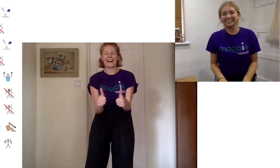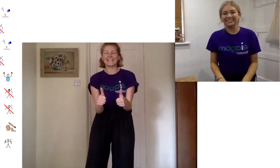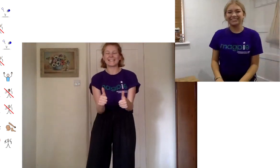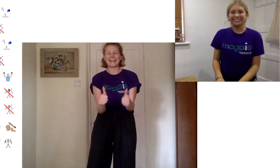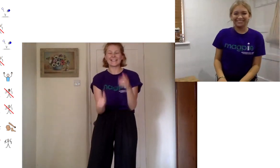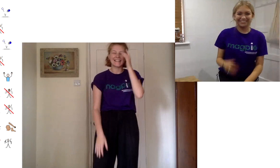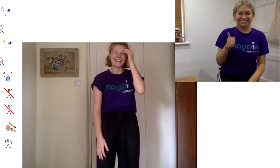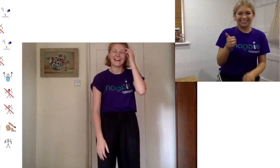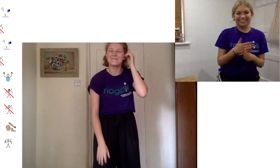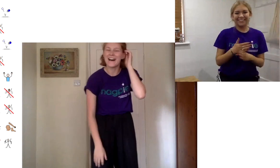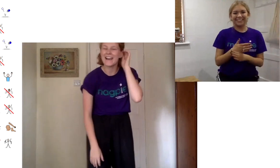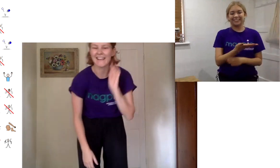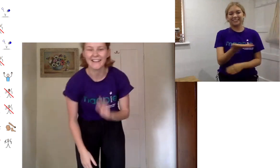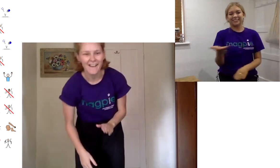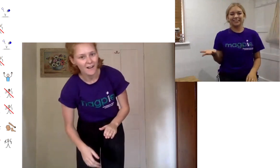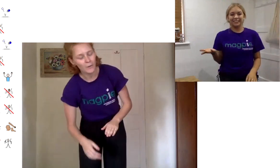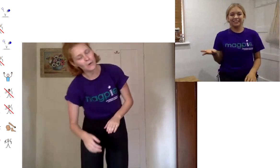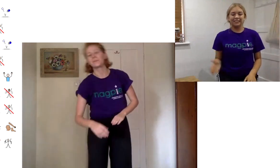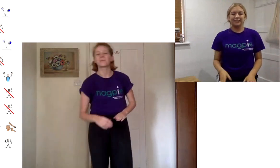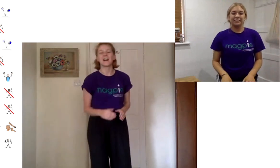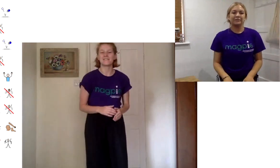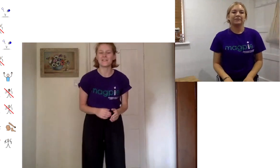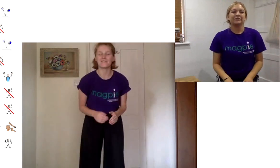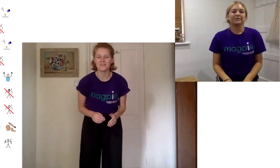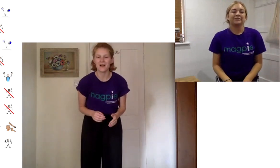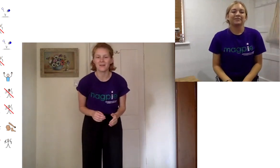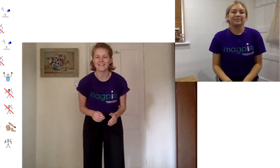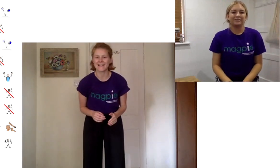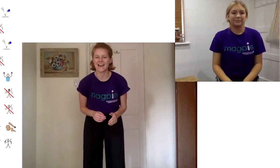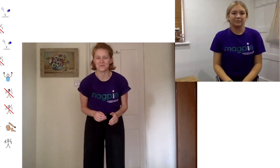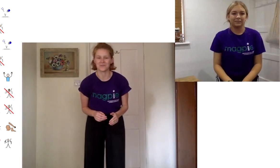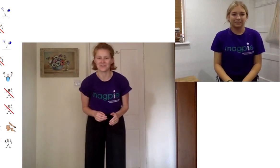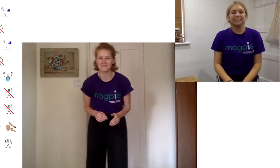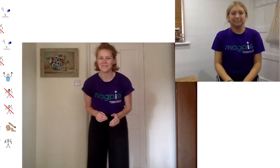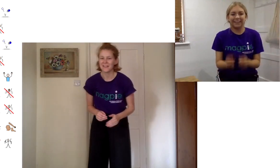fantastic amazing oh i definitely feel like we're at a party now georgia yes